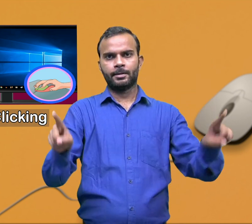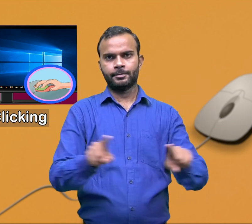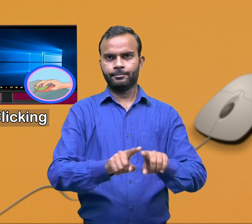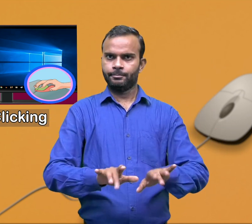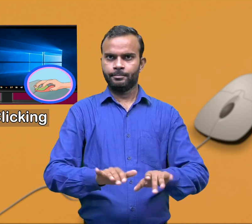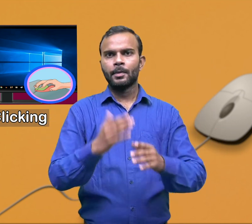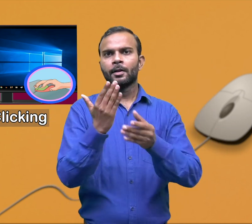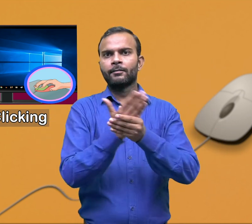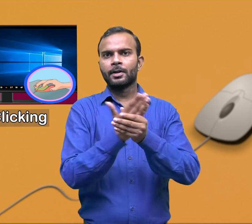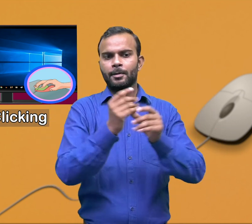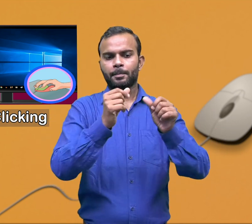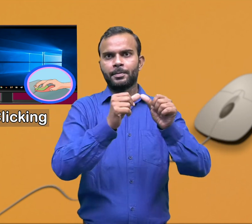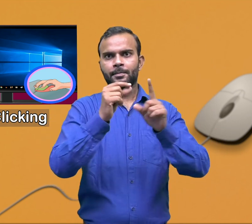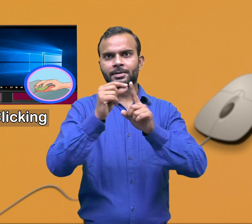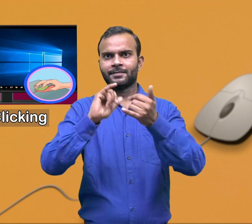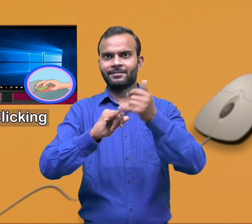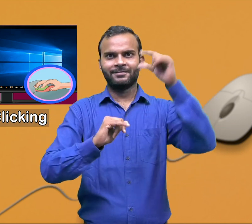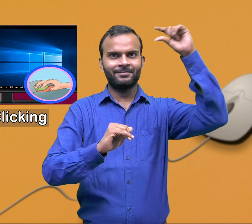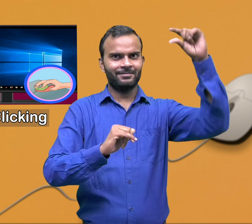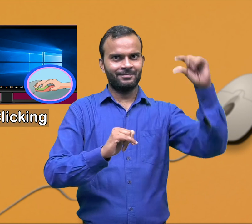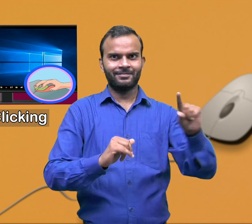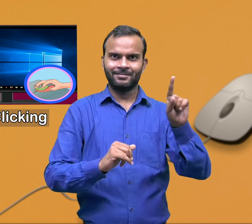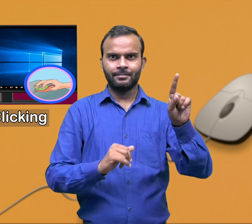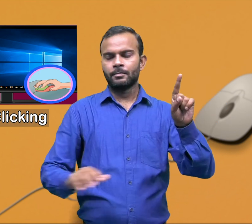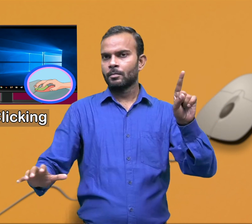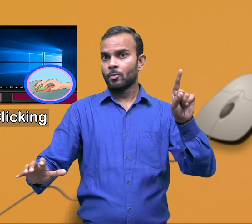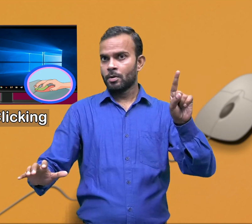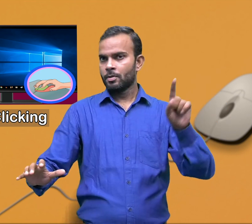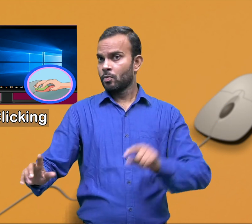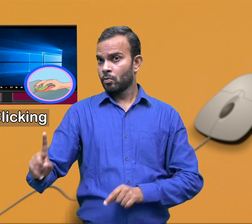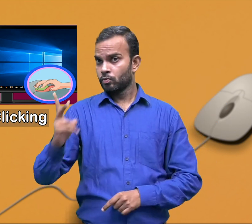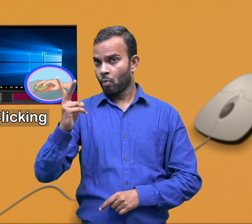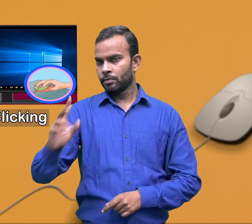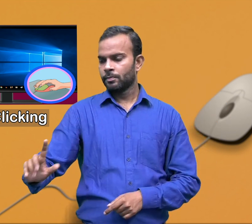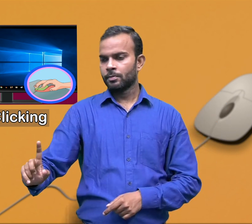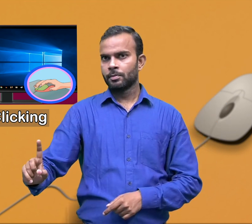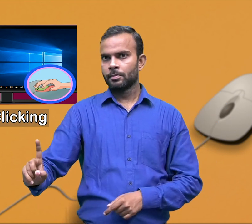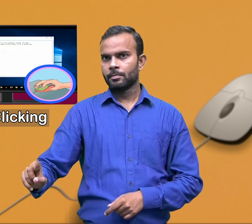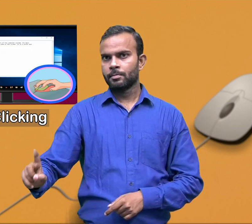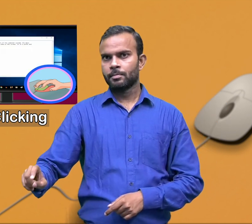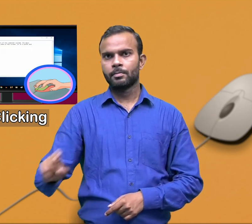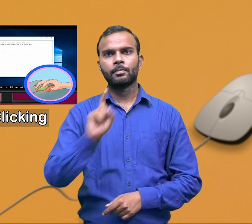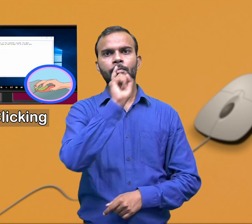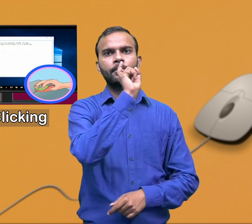If we want to open a file we need to double click the left button of the mouse.